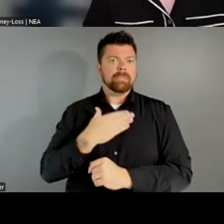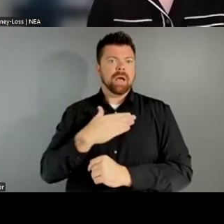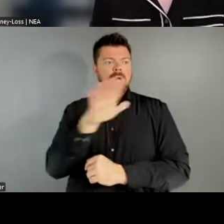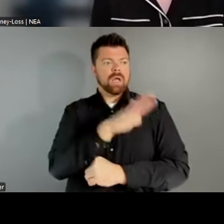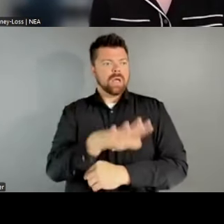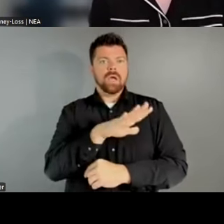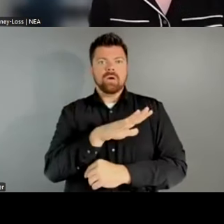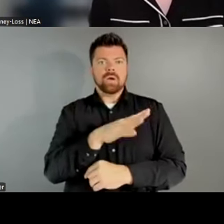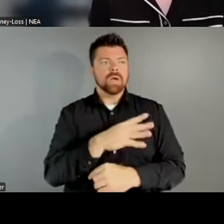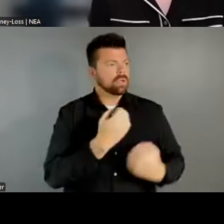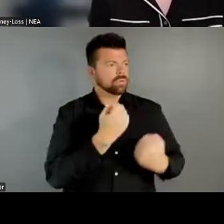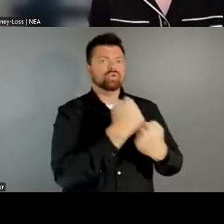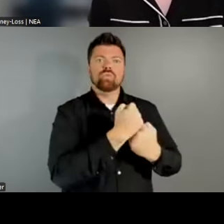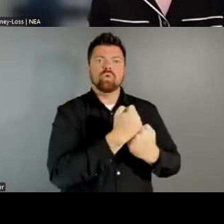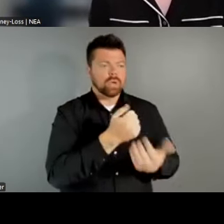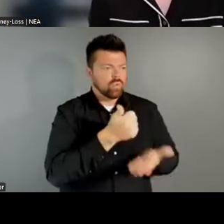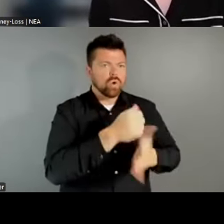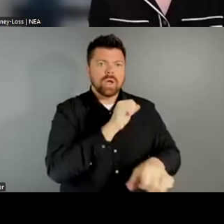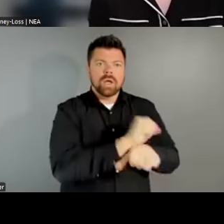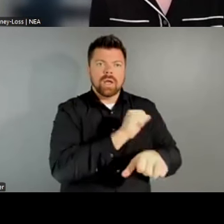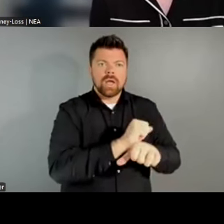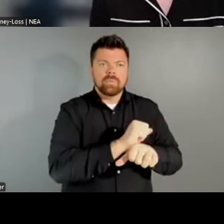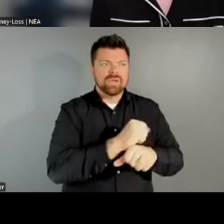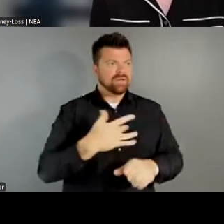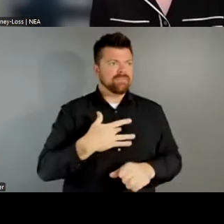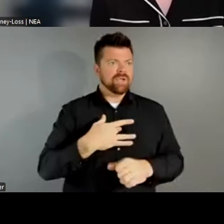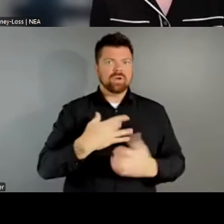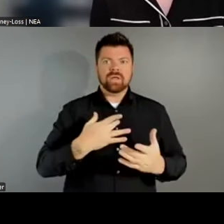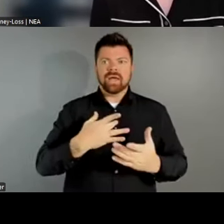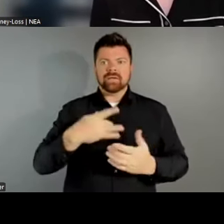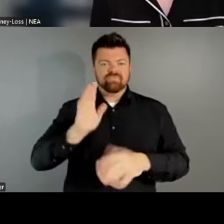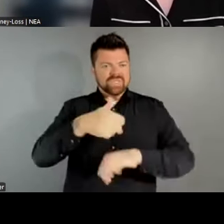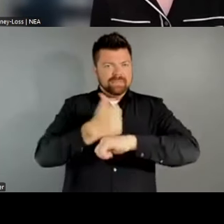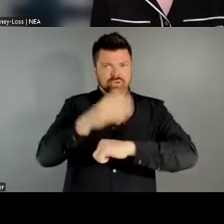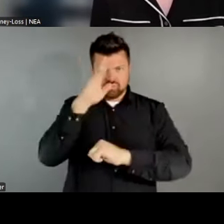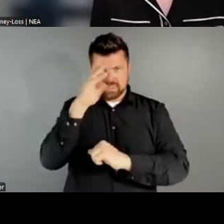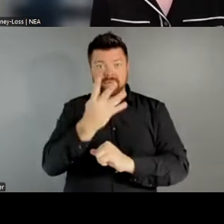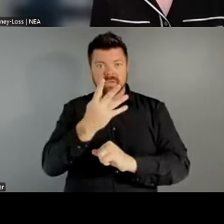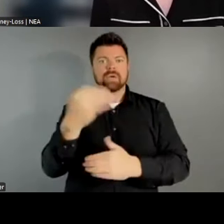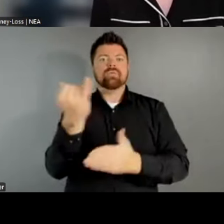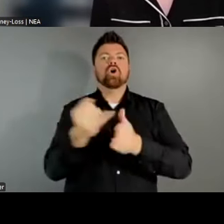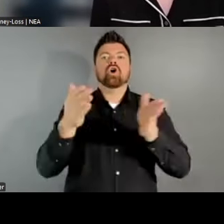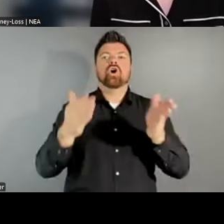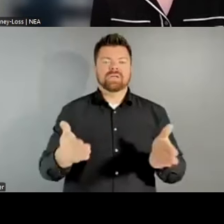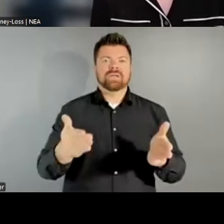brings the creativity and the inspiration of artists into cross-departmental, cross-agency